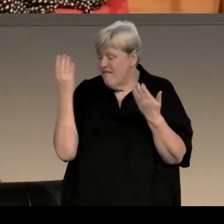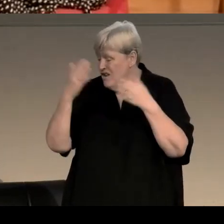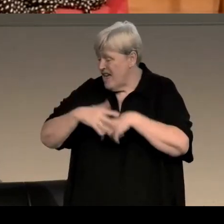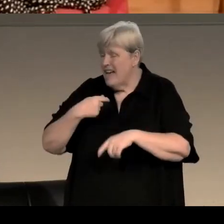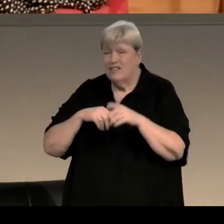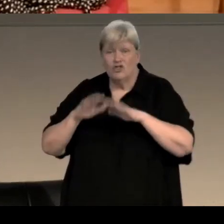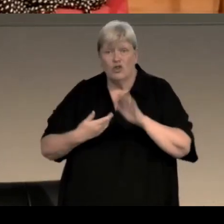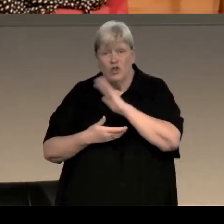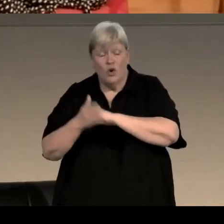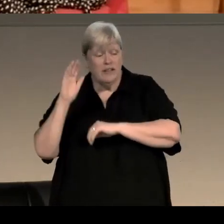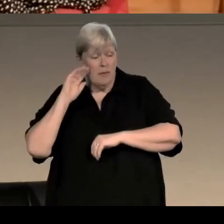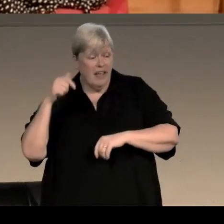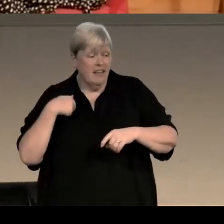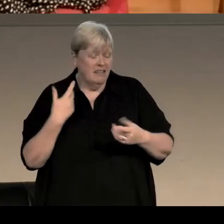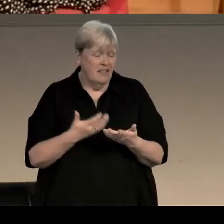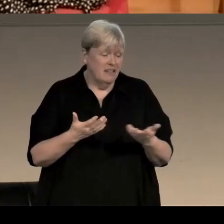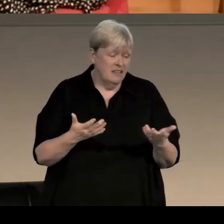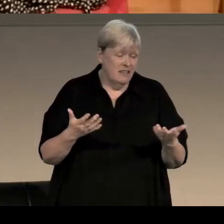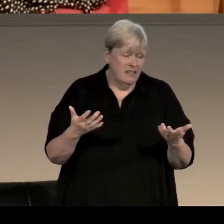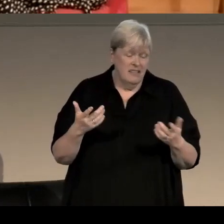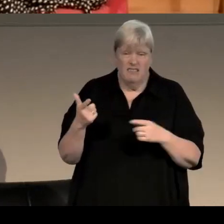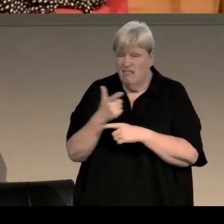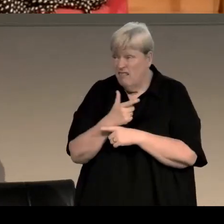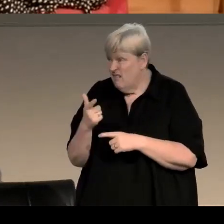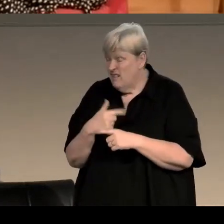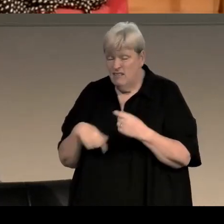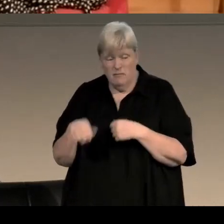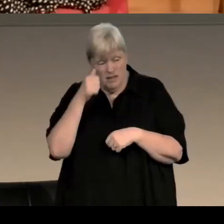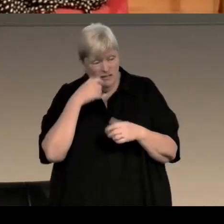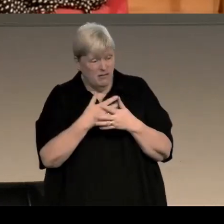or - I know people, I could not do this, this would kill me because I don't do mornings -